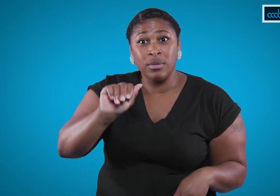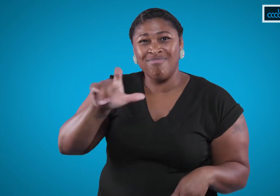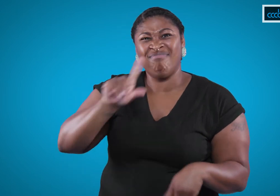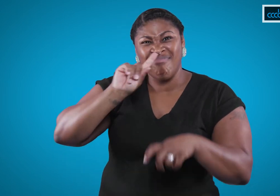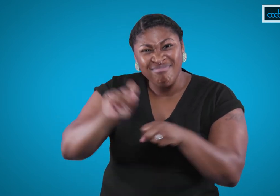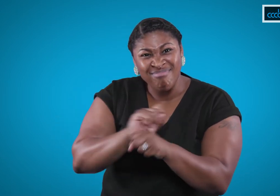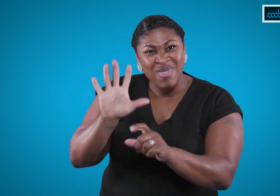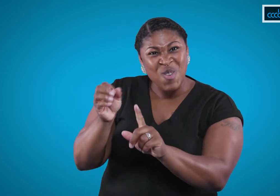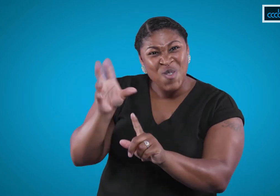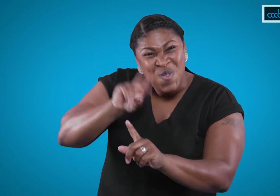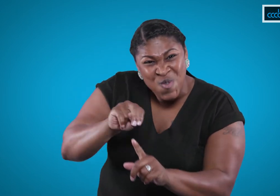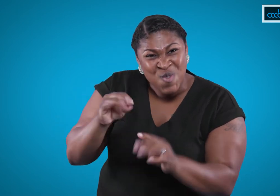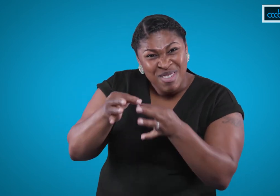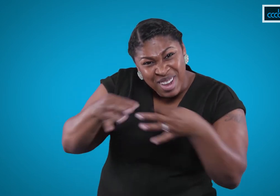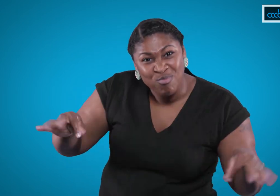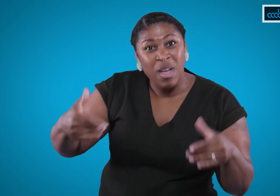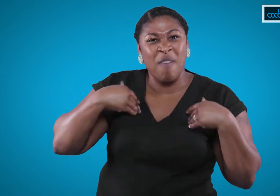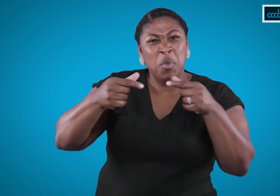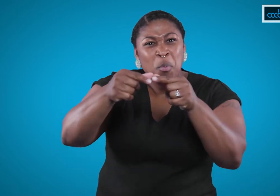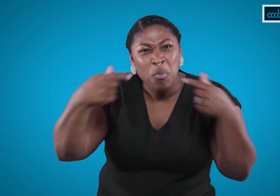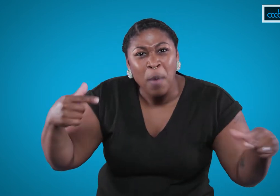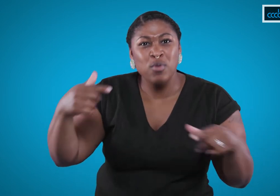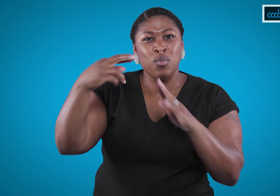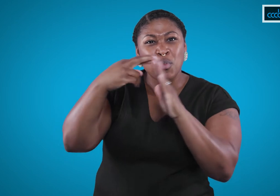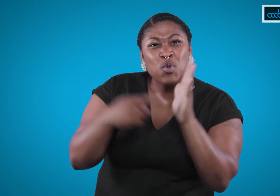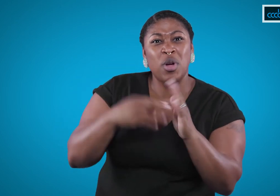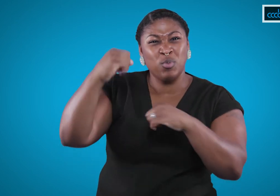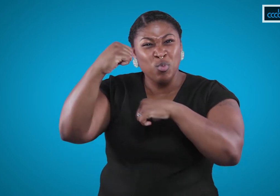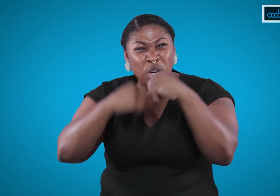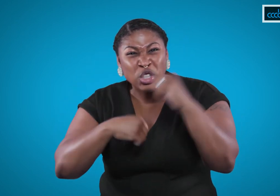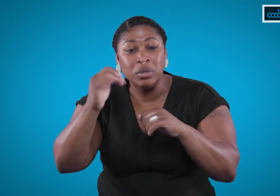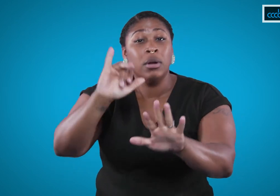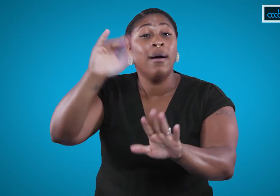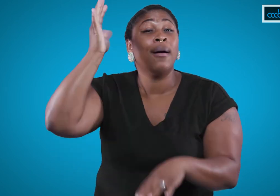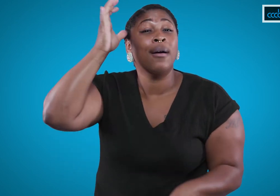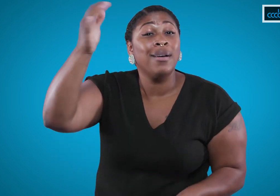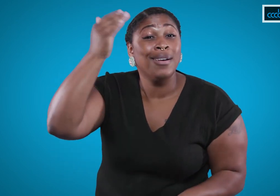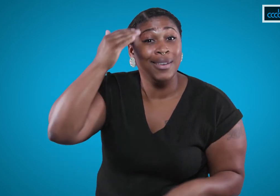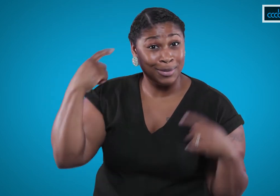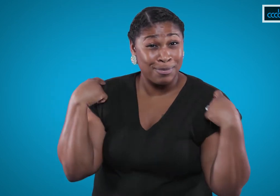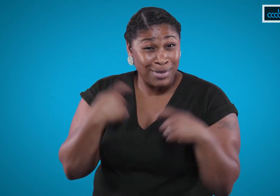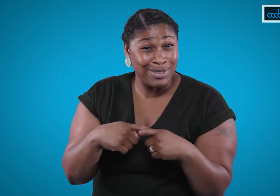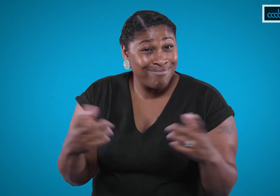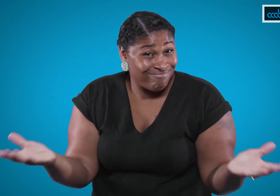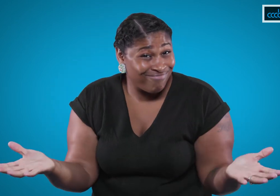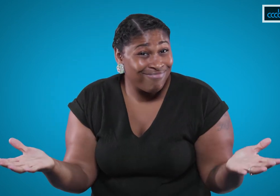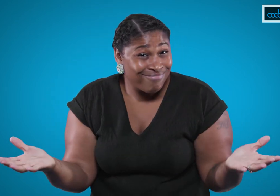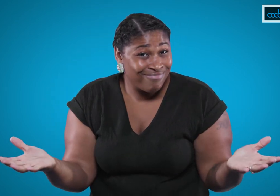In fact, or Actually, ASL is a rich language with its own grammatical rules and structure, just like, you know, Spanish!